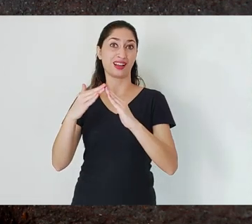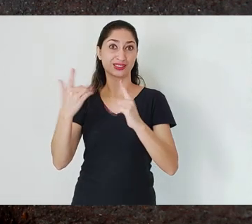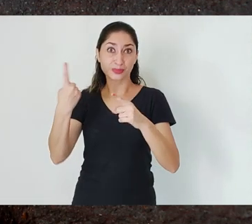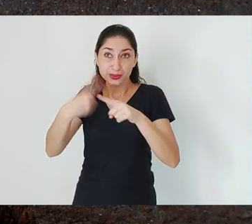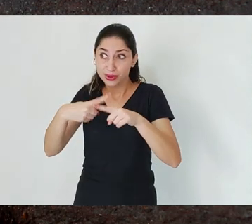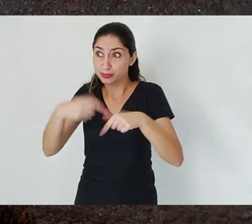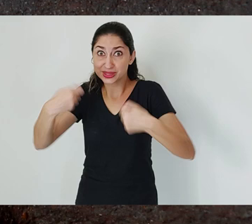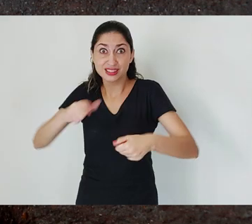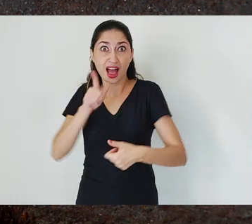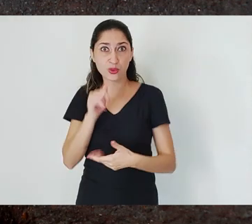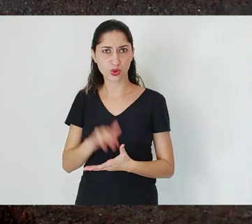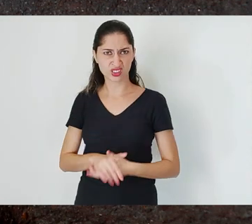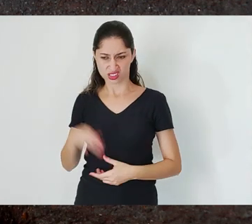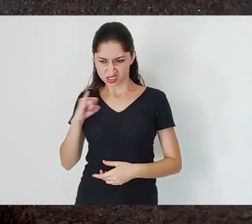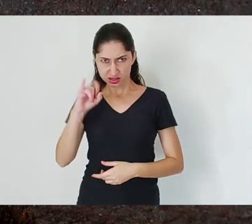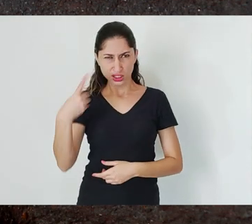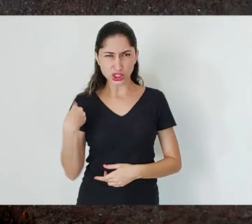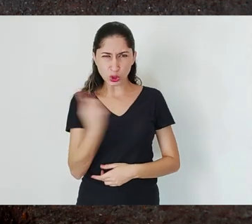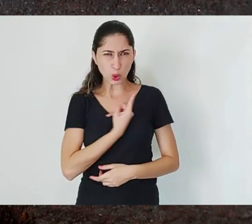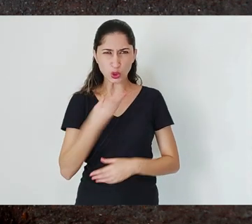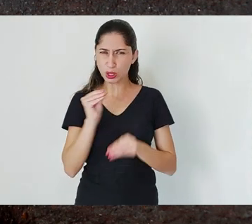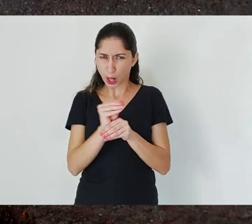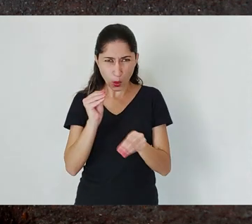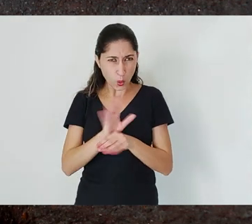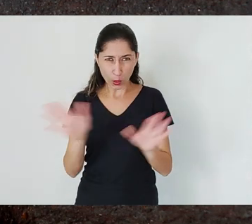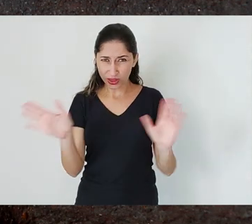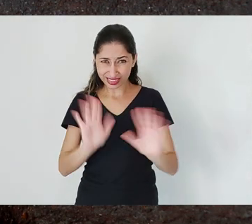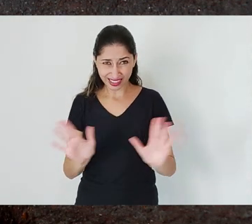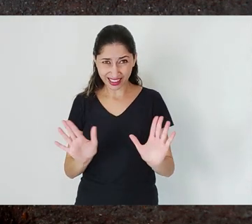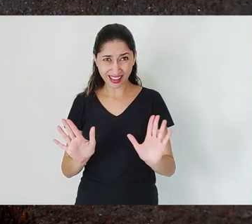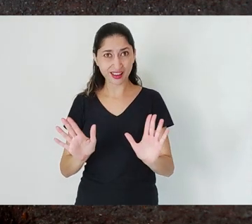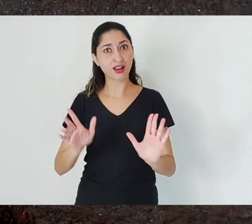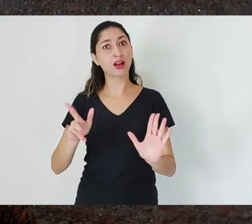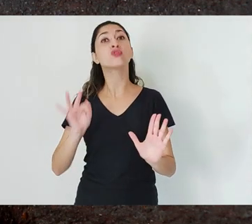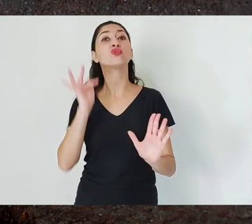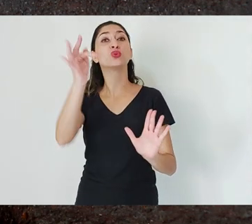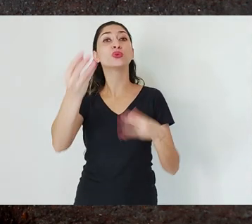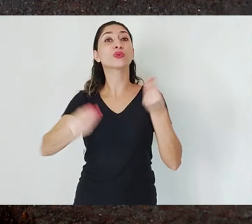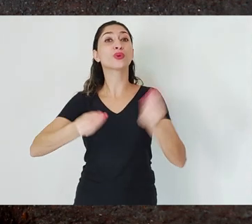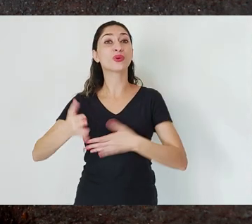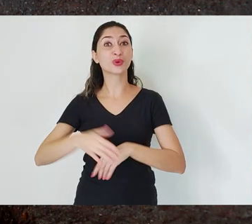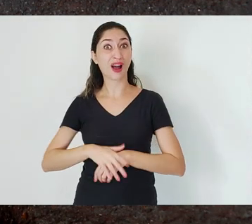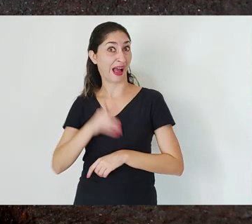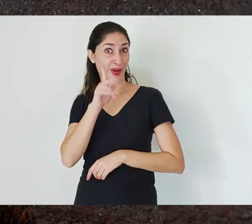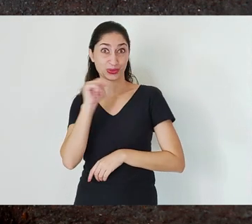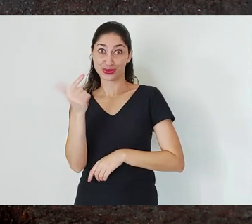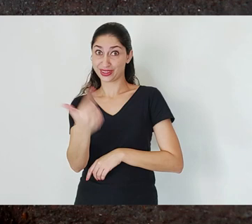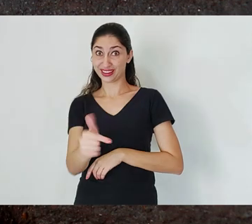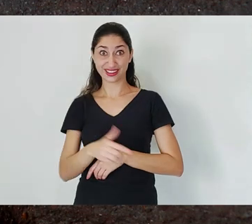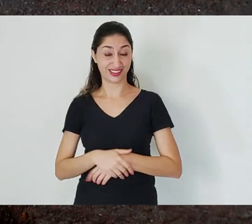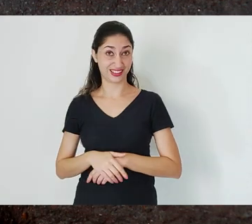and if we take actions now, there is still time to save a good part of the Iron Quadrangle.